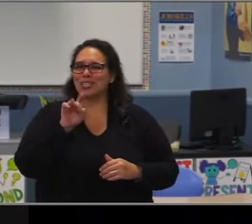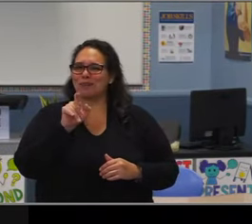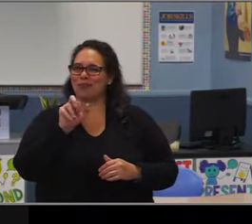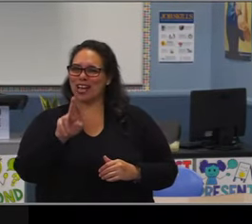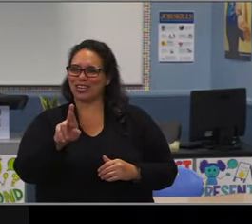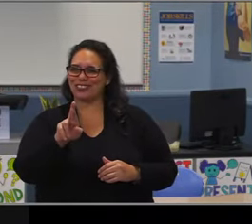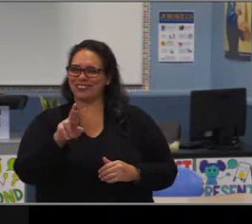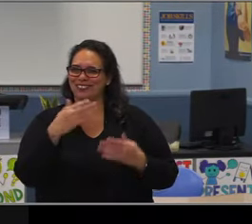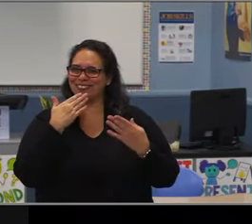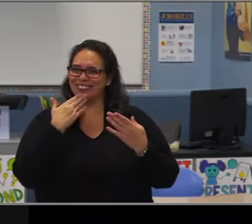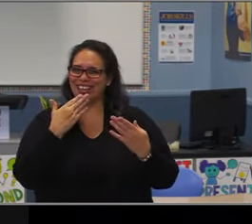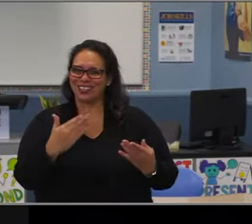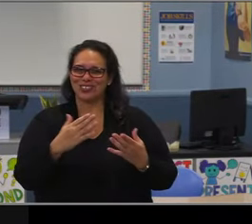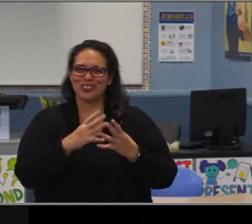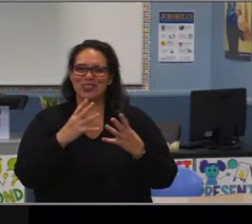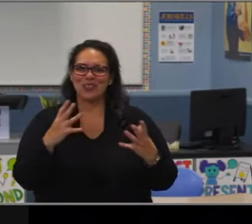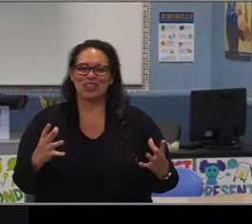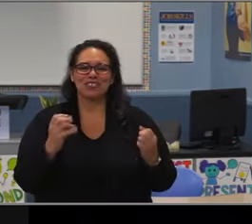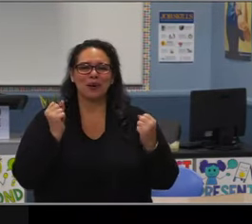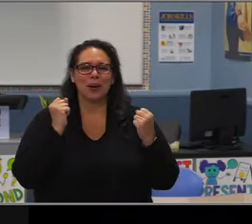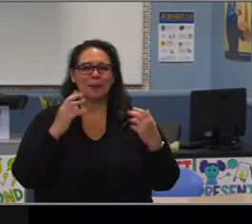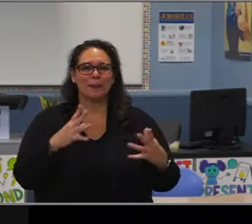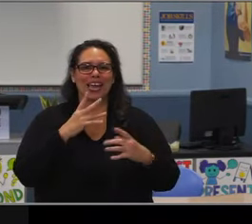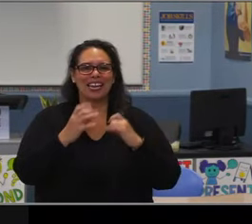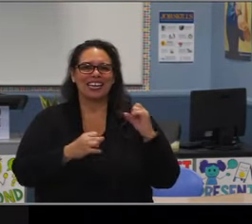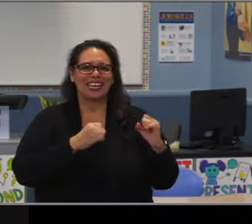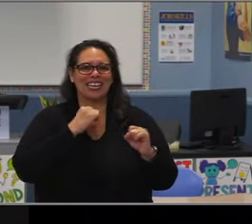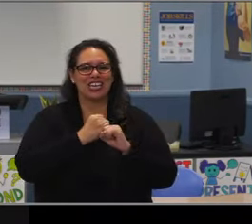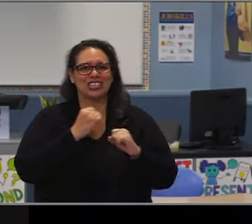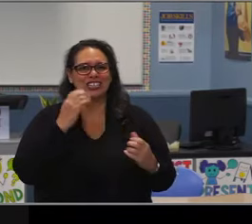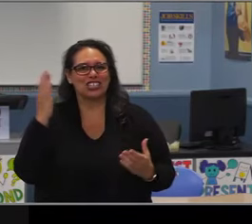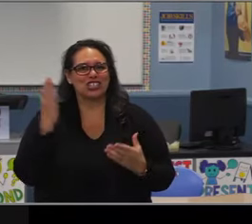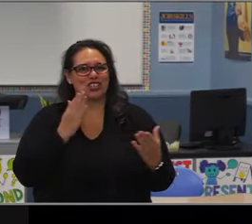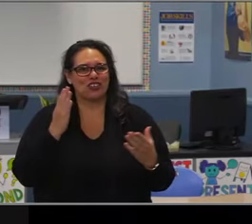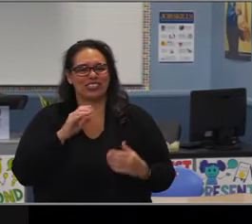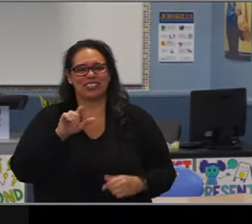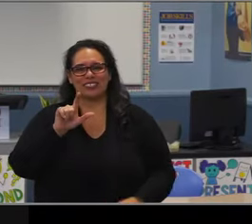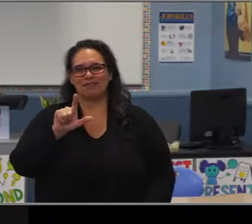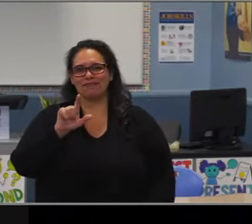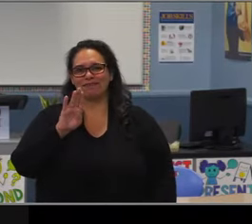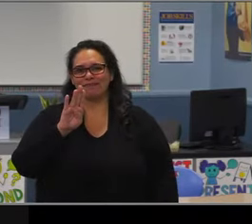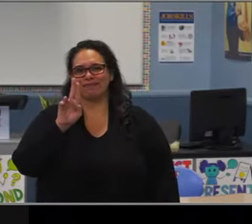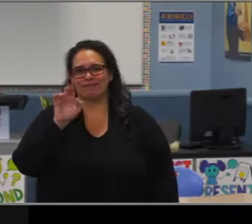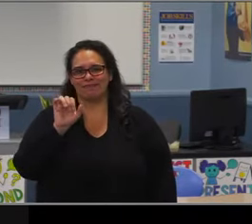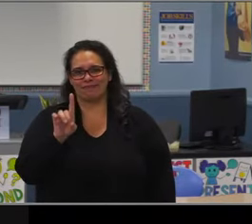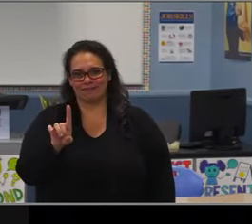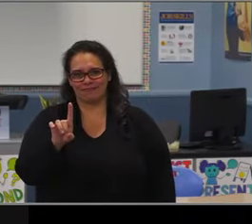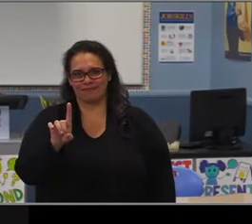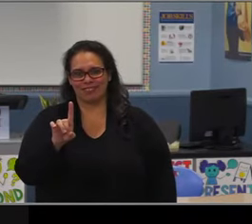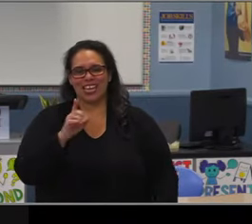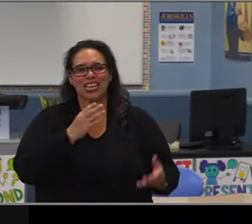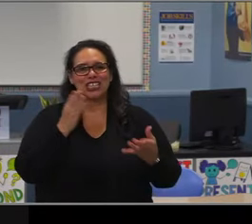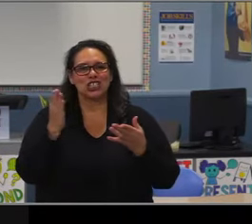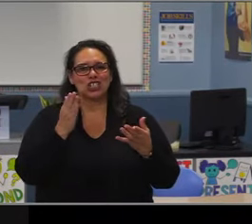and not only at some of our high schools, but all throughout and your leadership will not be forgotten.